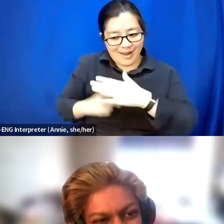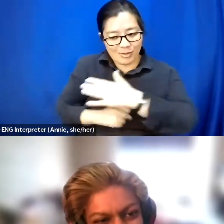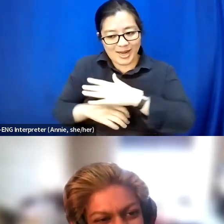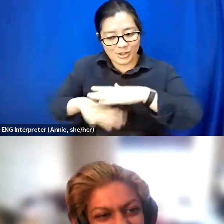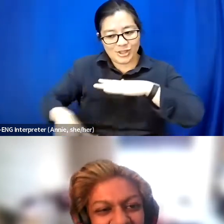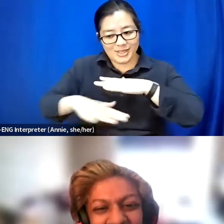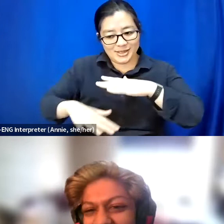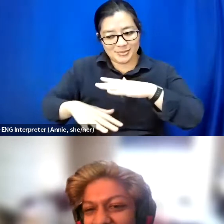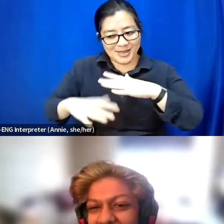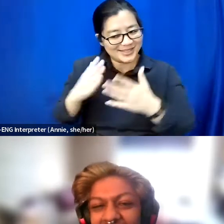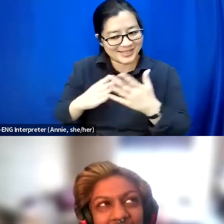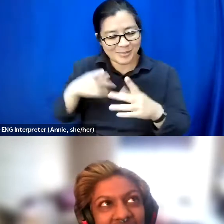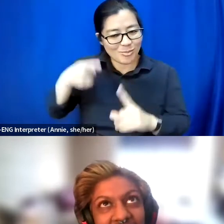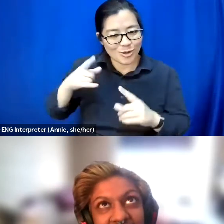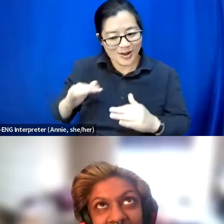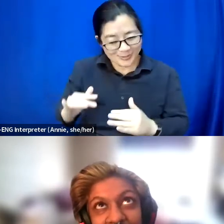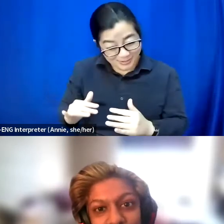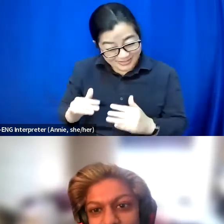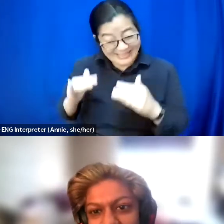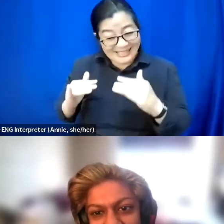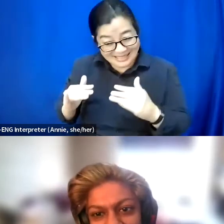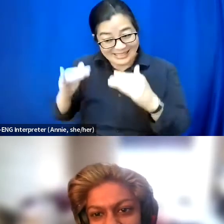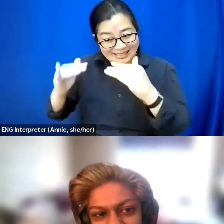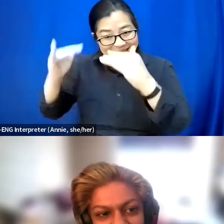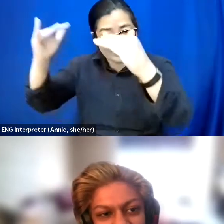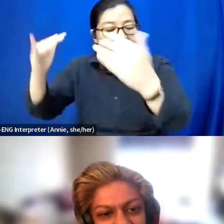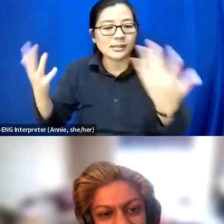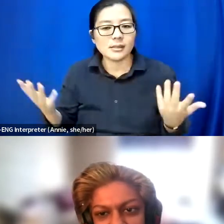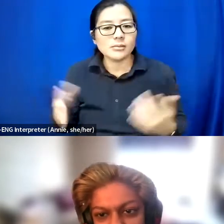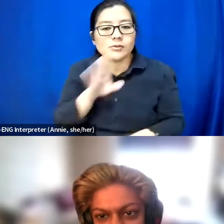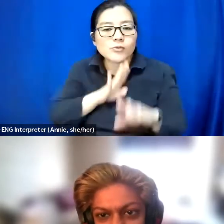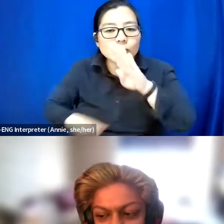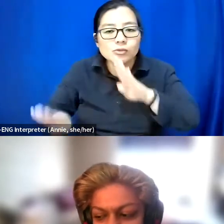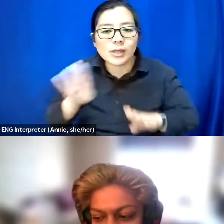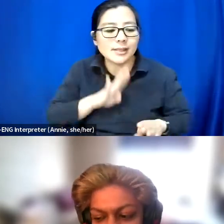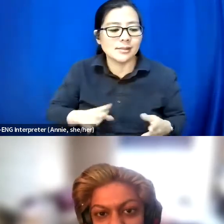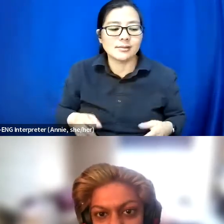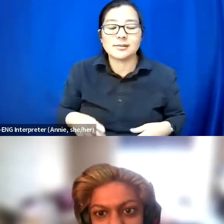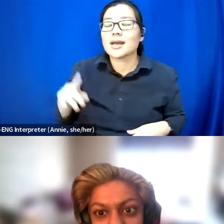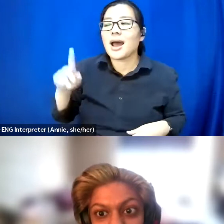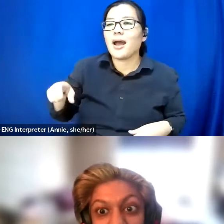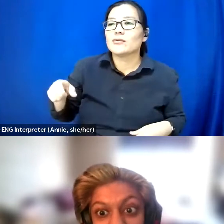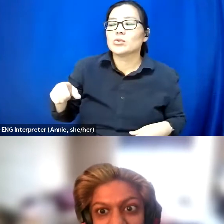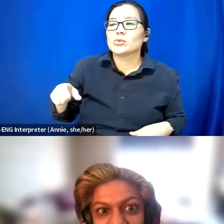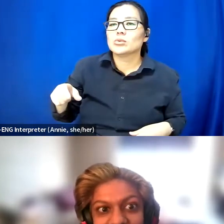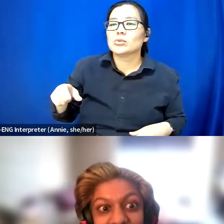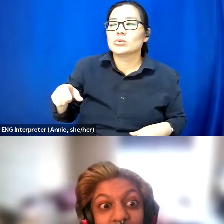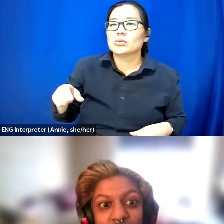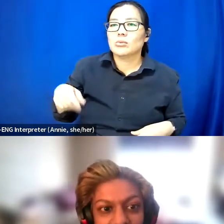And it can be so frustrating because it feels I have to create my own opportunities to talk